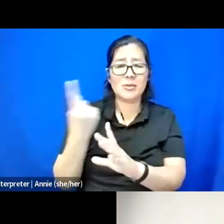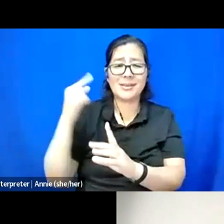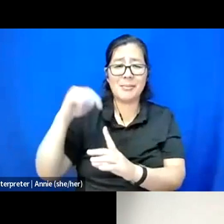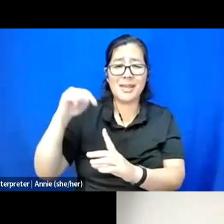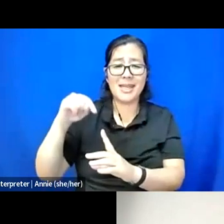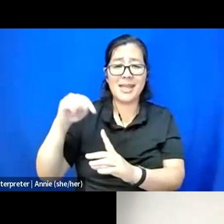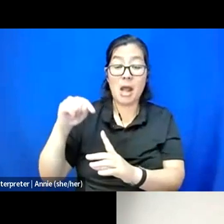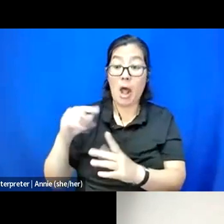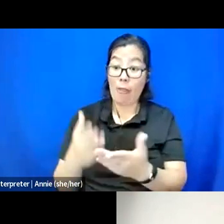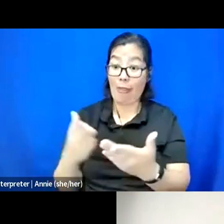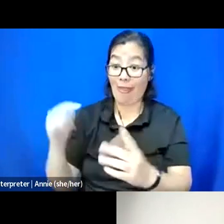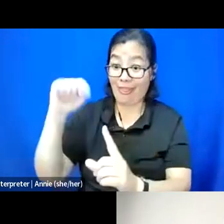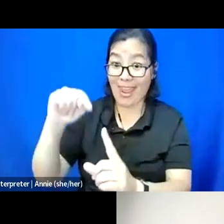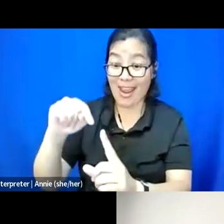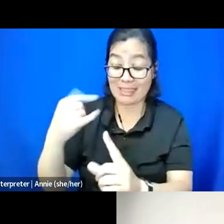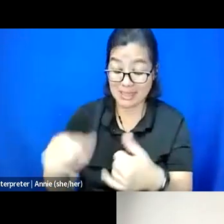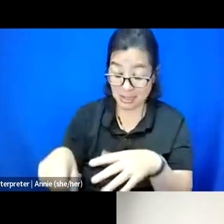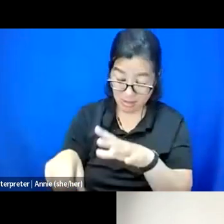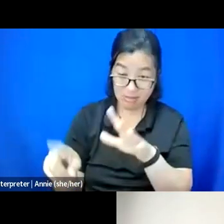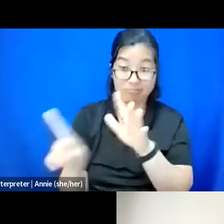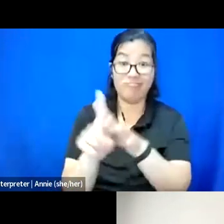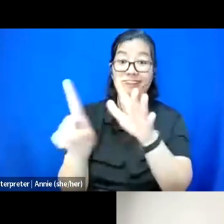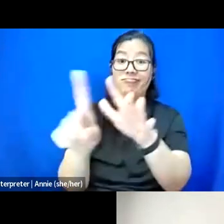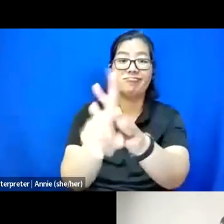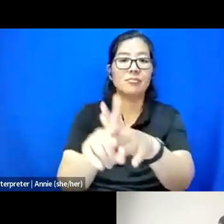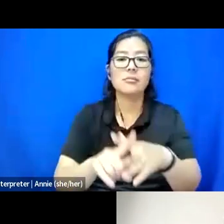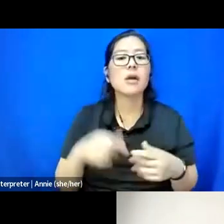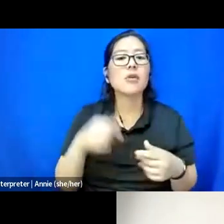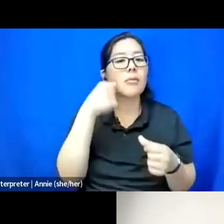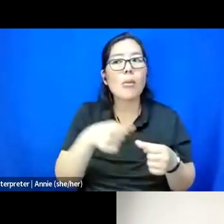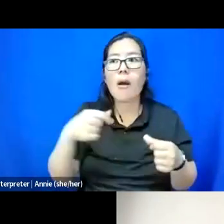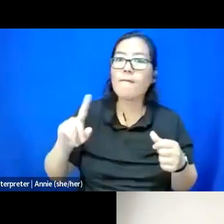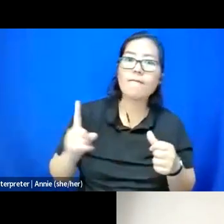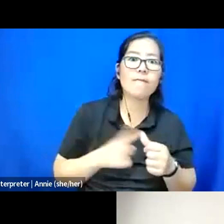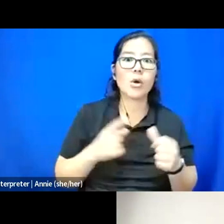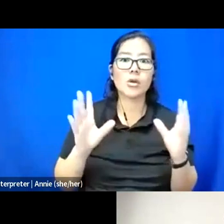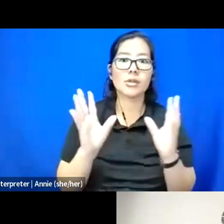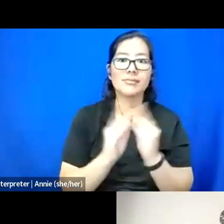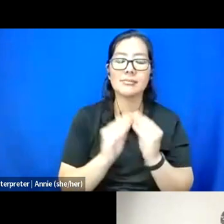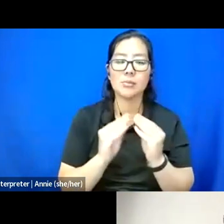the thing might still rear its head. I remember in our first, like, session together, we talked about anti-Blackness and how we wanted